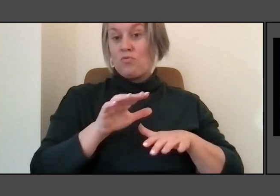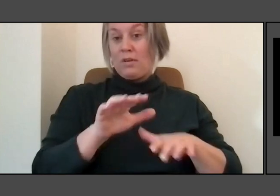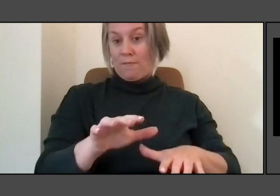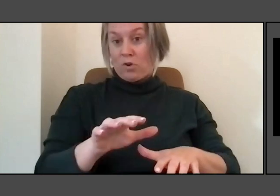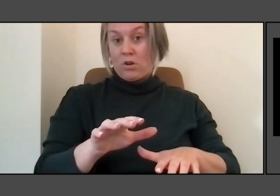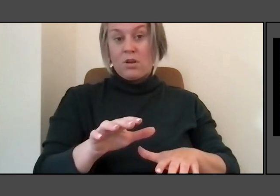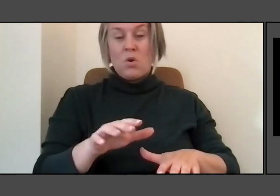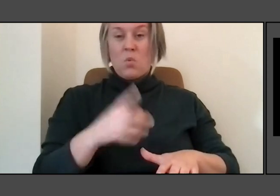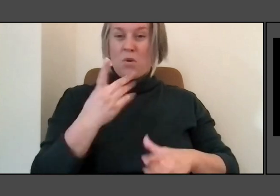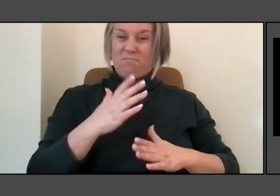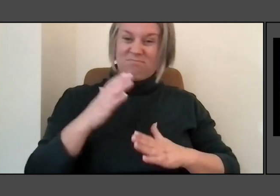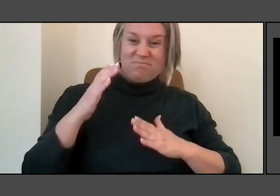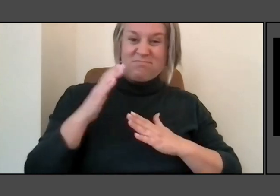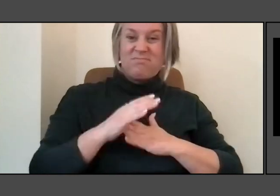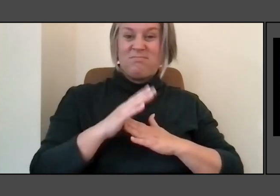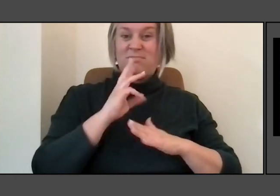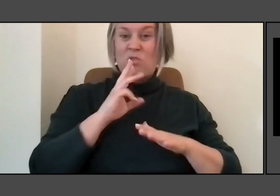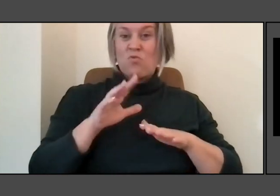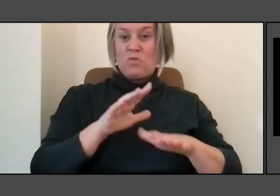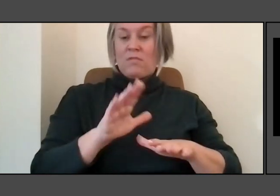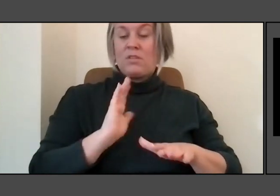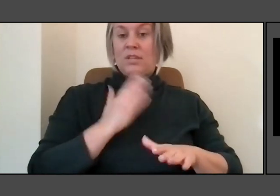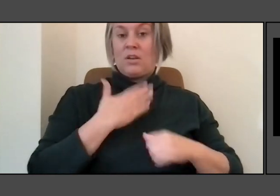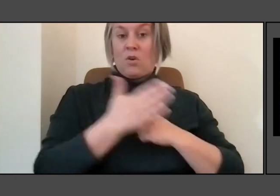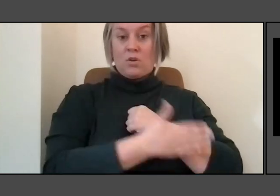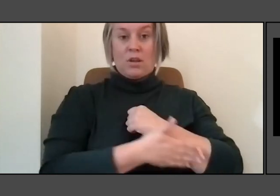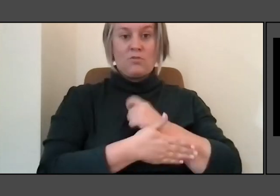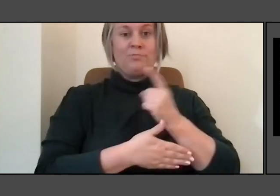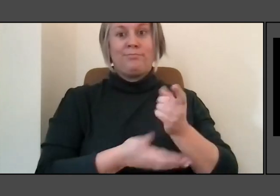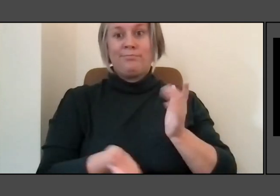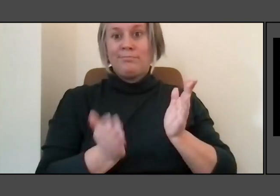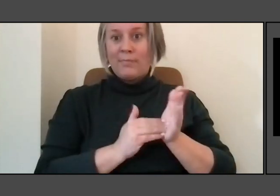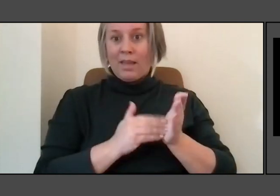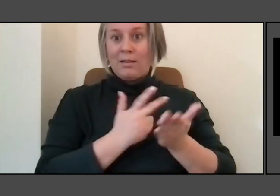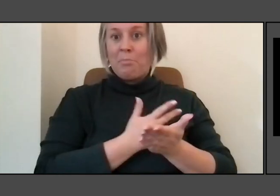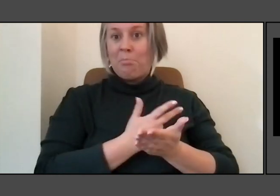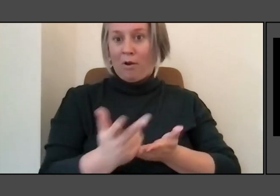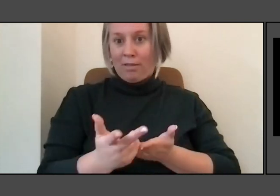This is what we were met with, another parking lot, a hedge that hid the entire waterfront.